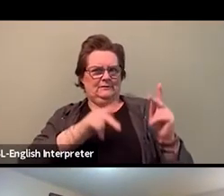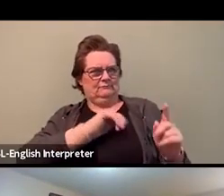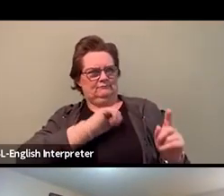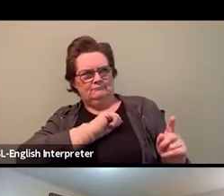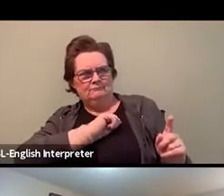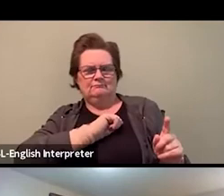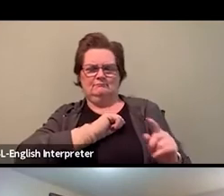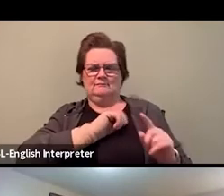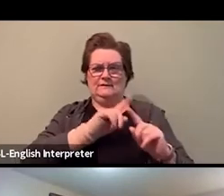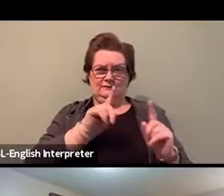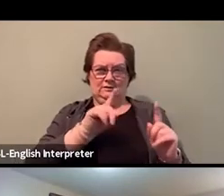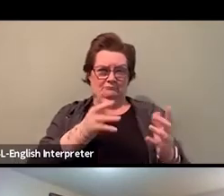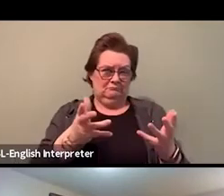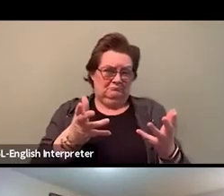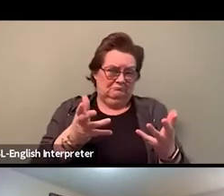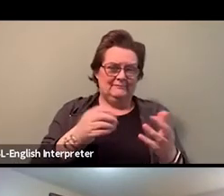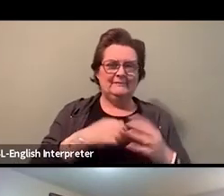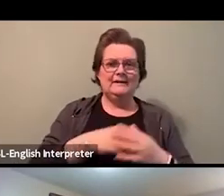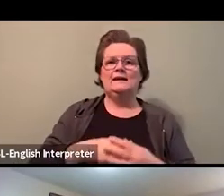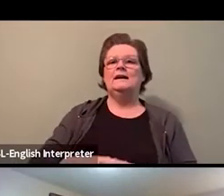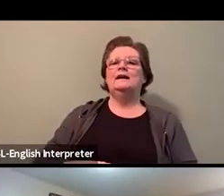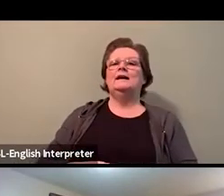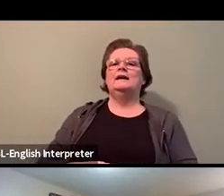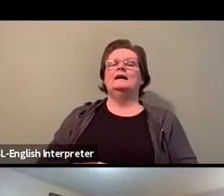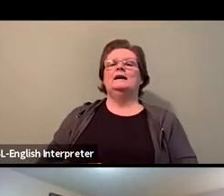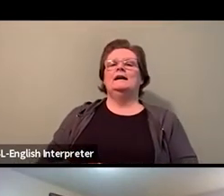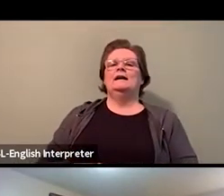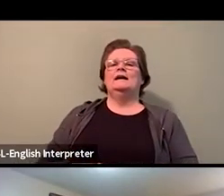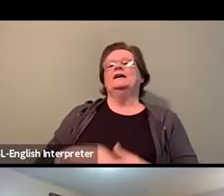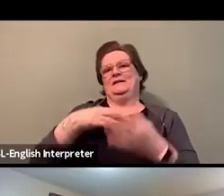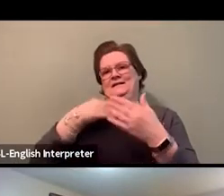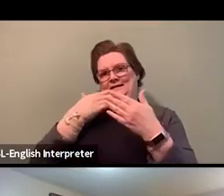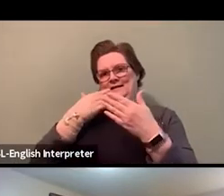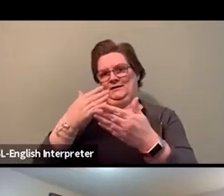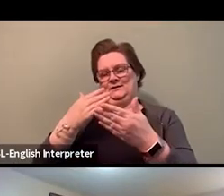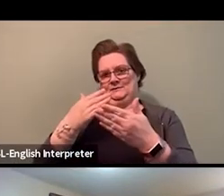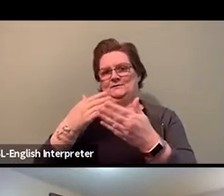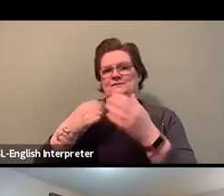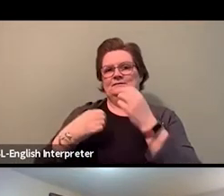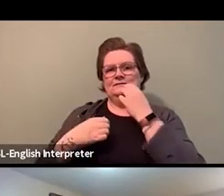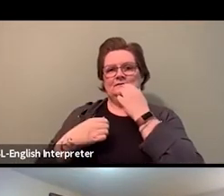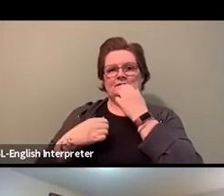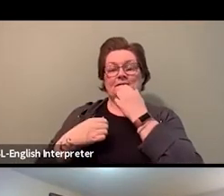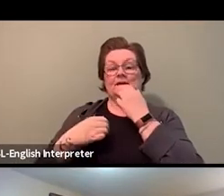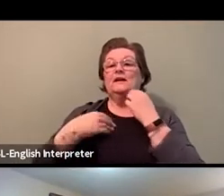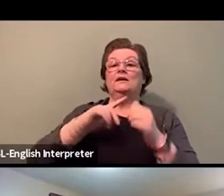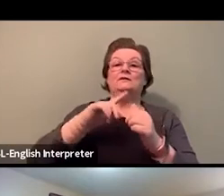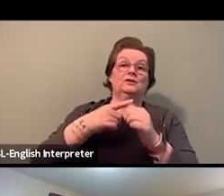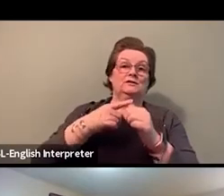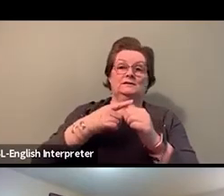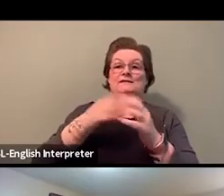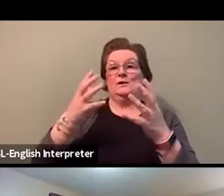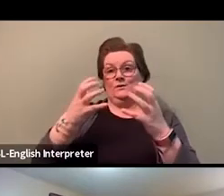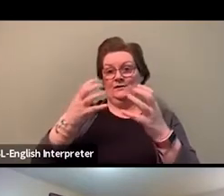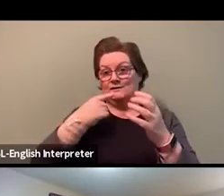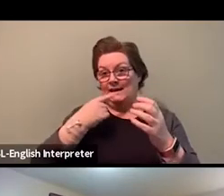Well, first of all, I want to say a big, big, big hello to everybody here.